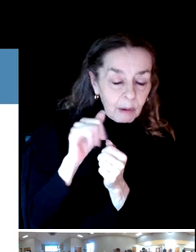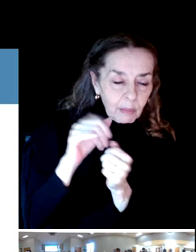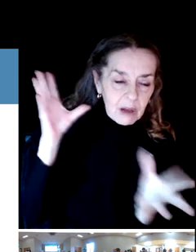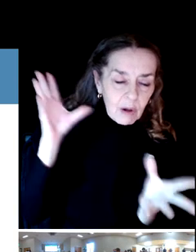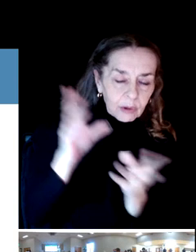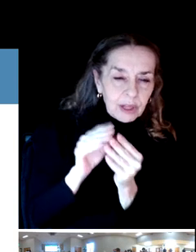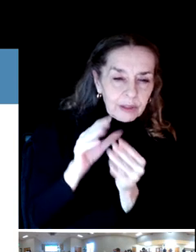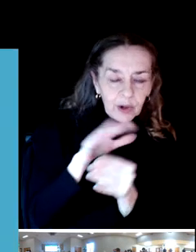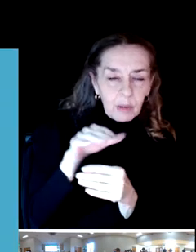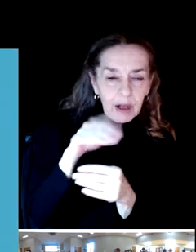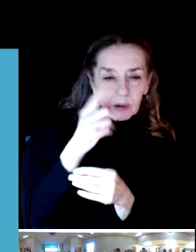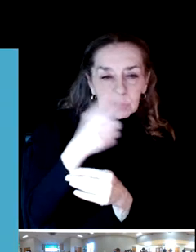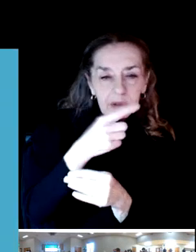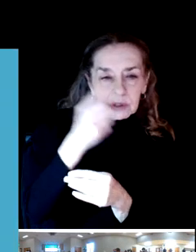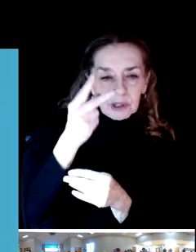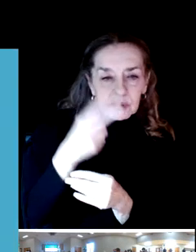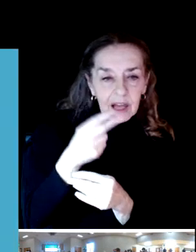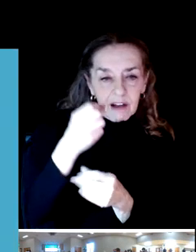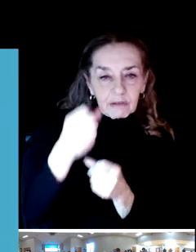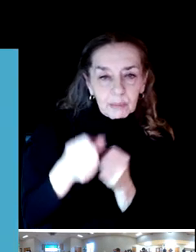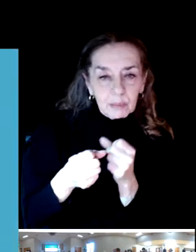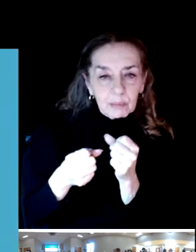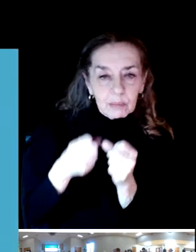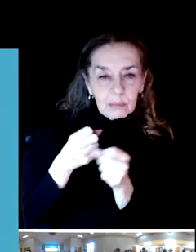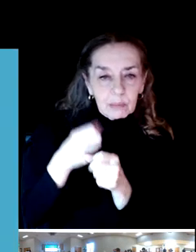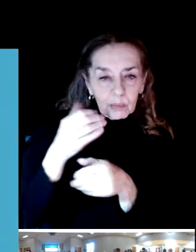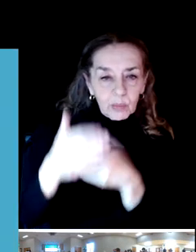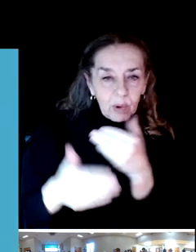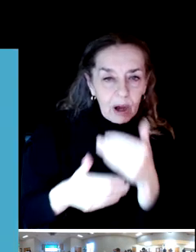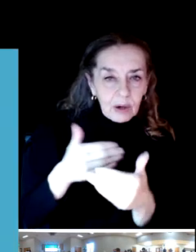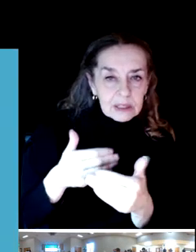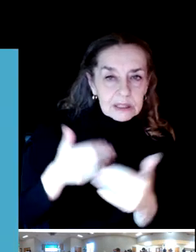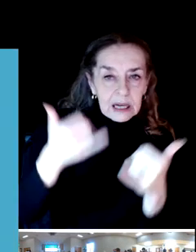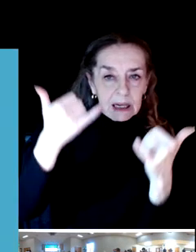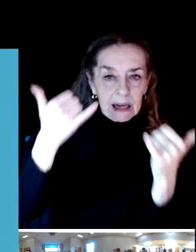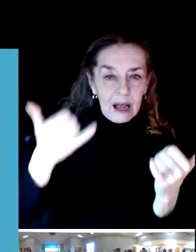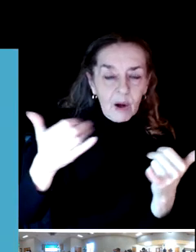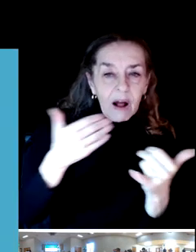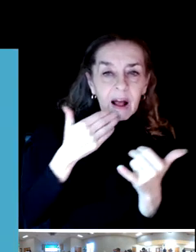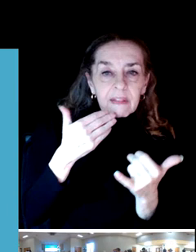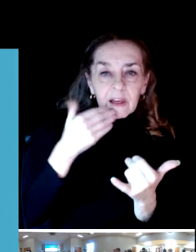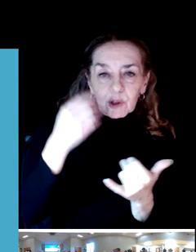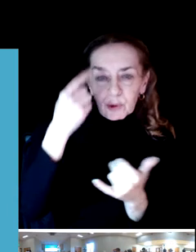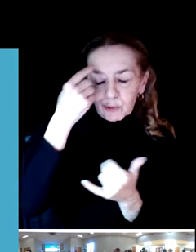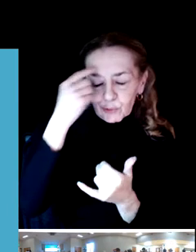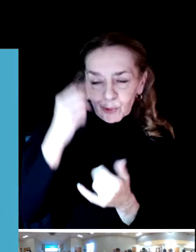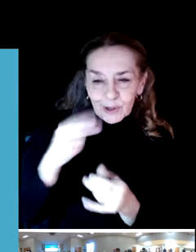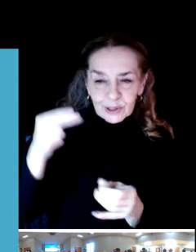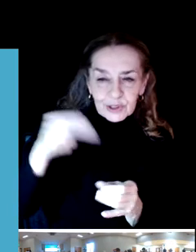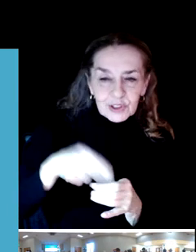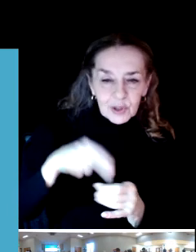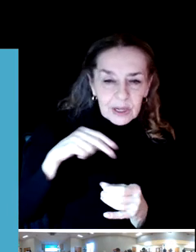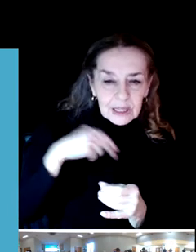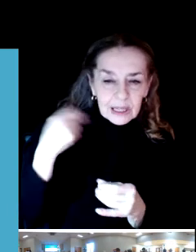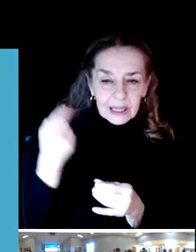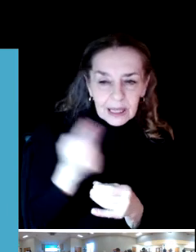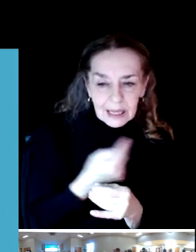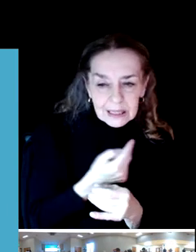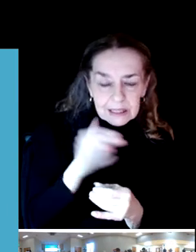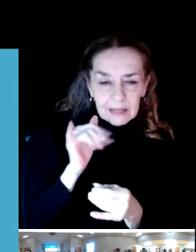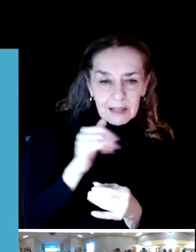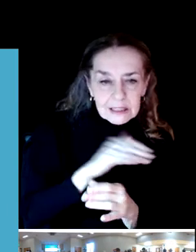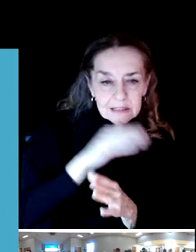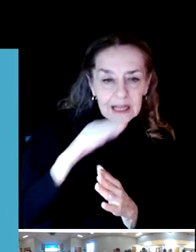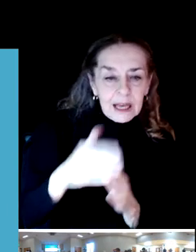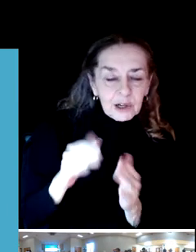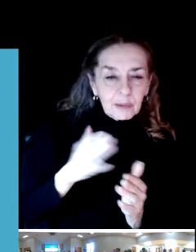So with that said, I thank you so much for joining us that's the end of my formal presentation